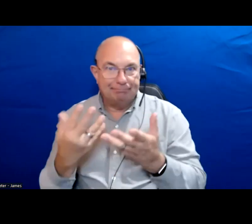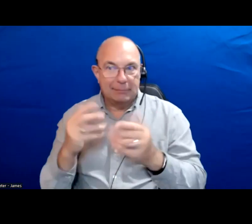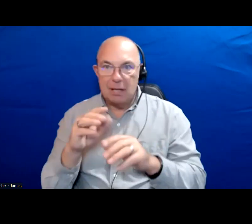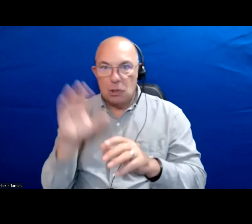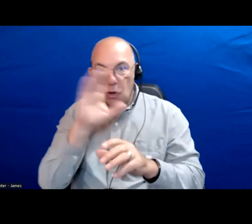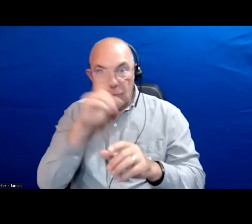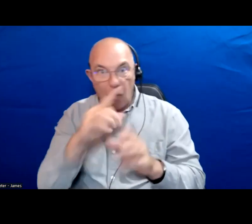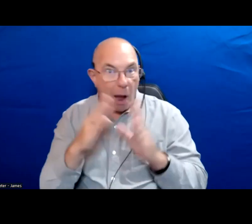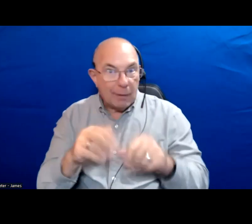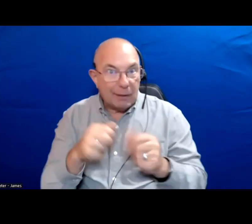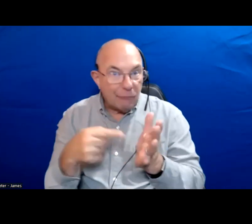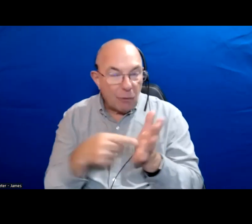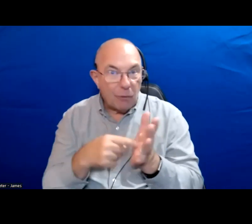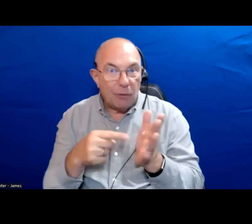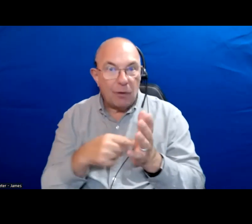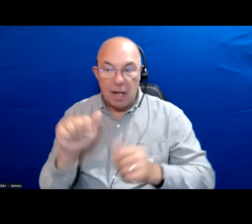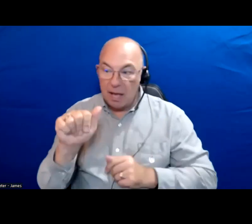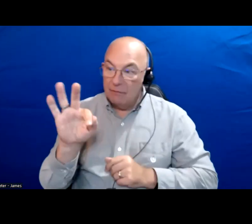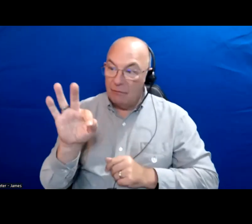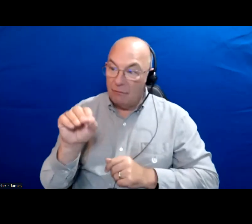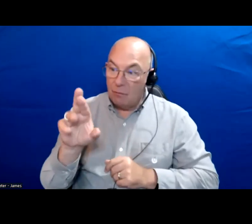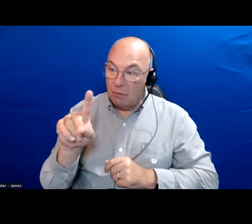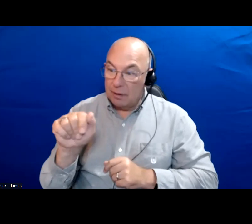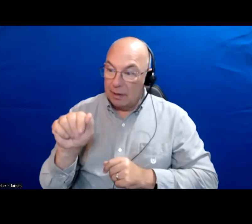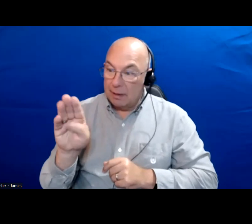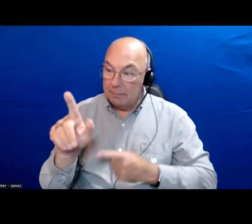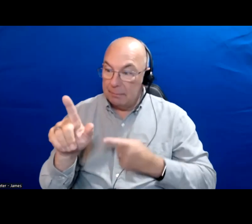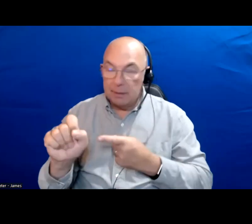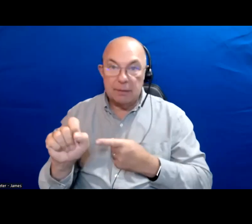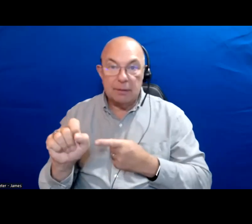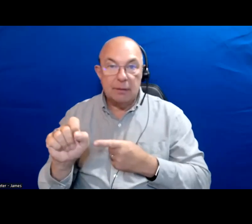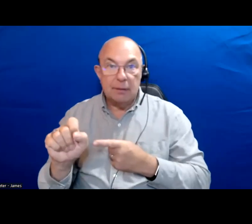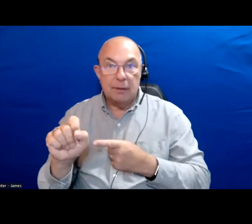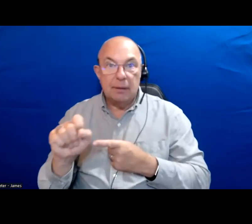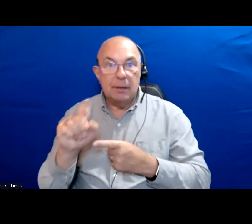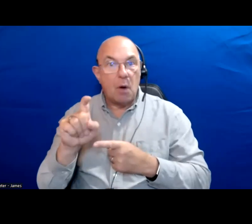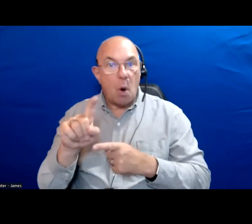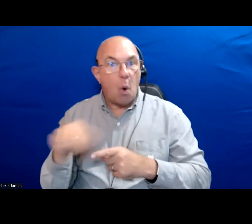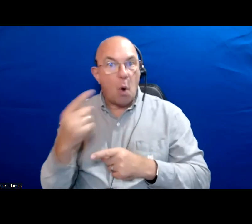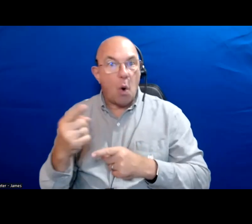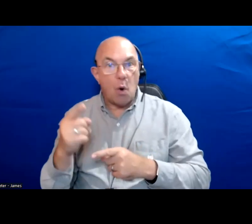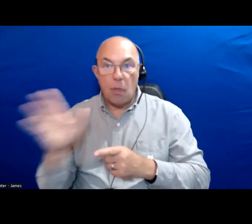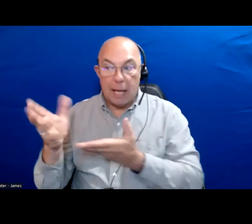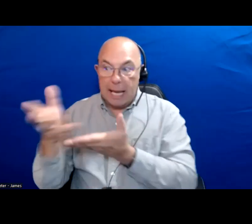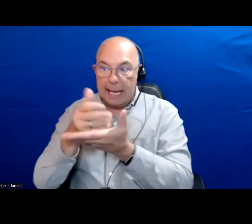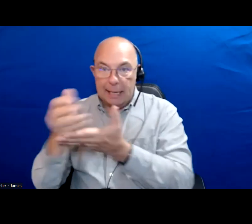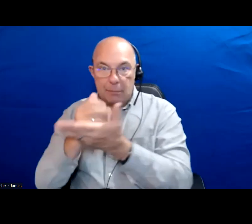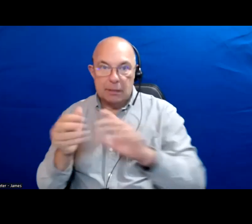And when I say affordable I mean no one paying more than 30 percent of their income to housing.